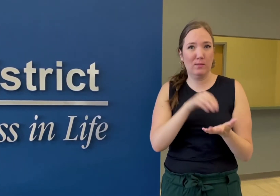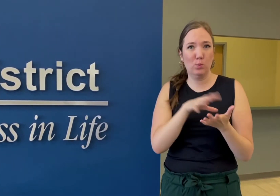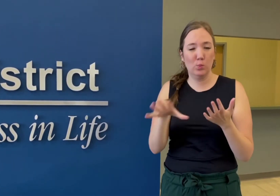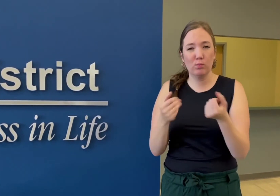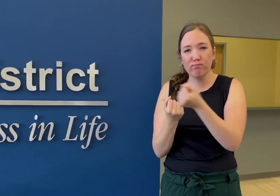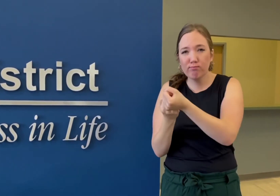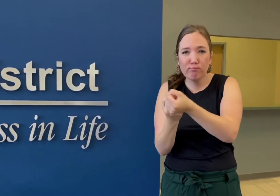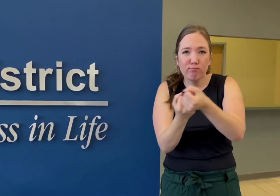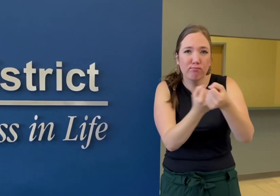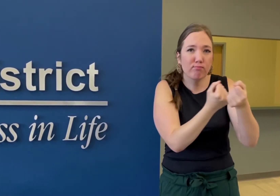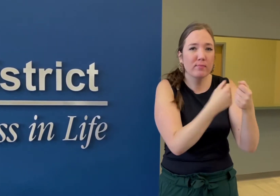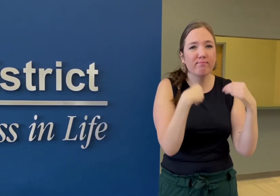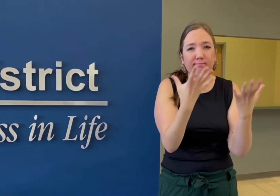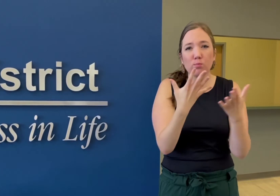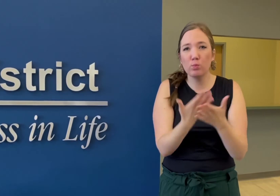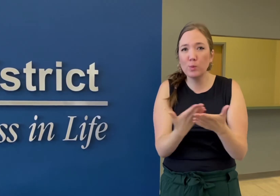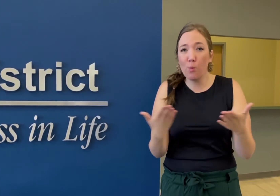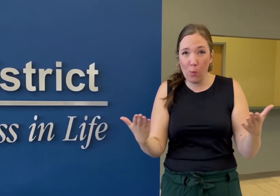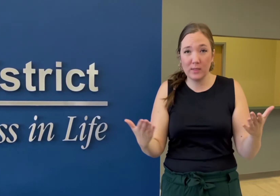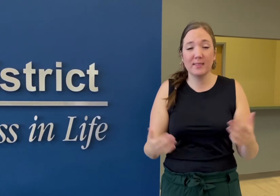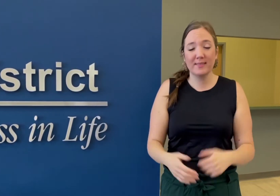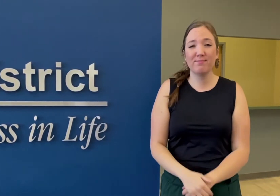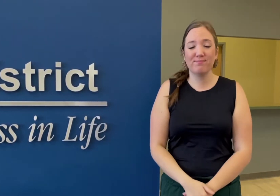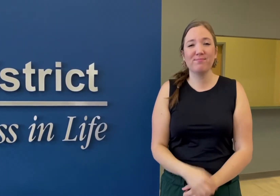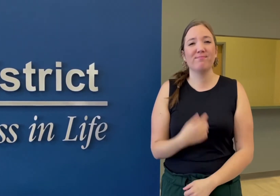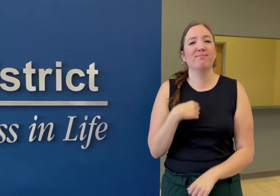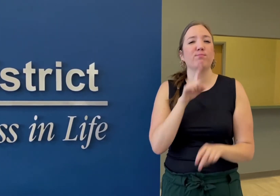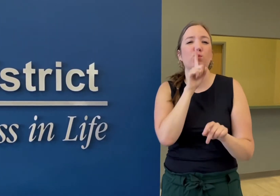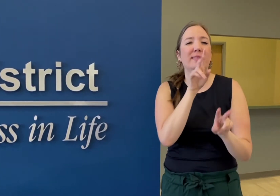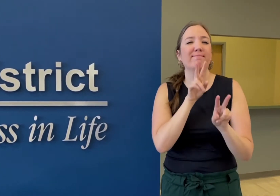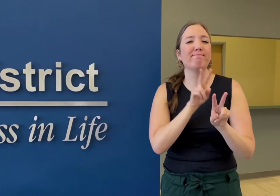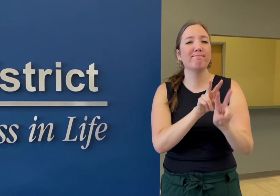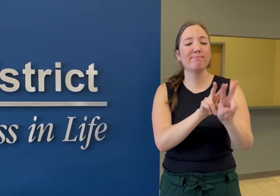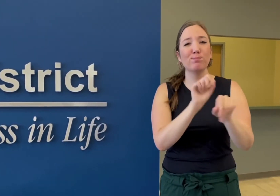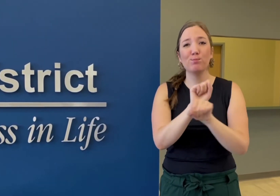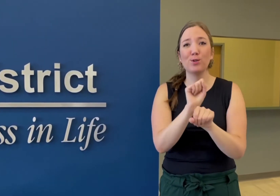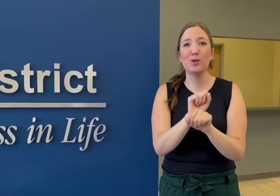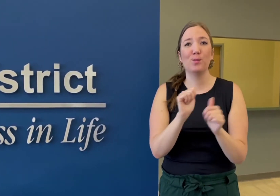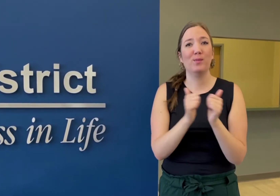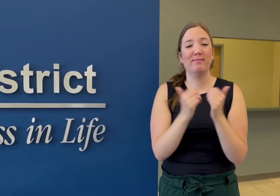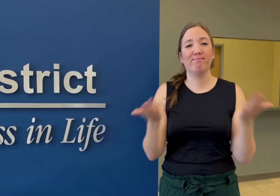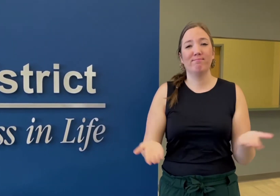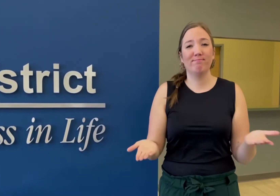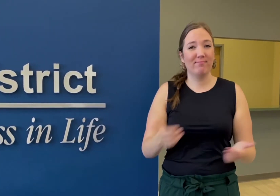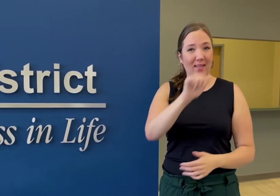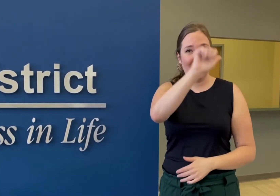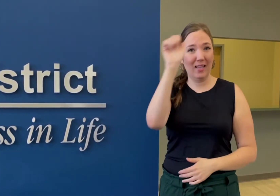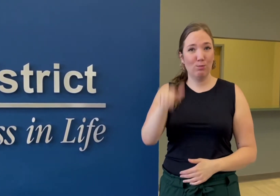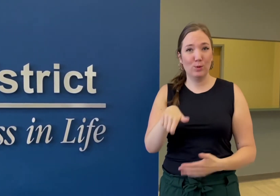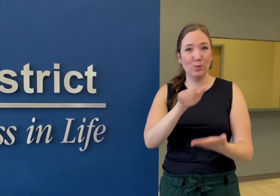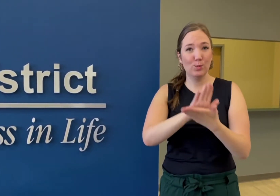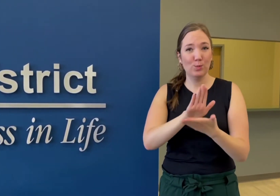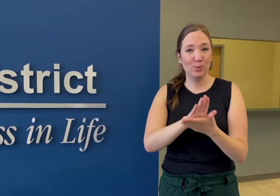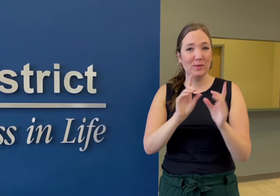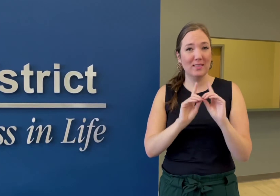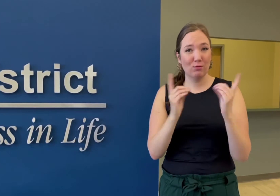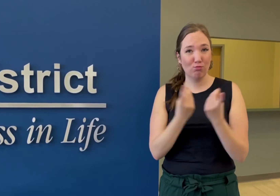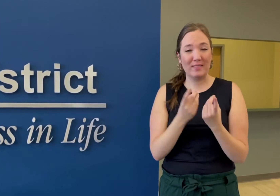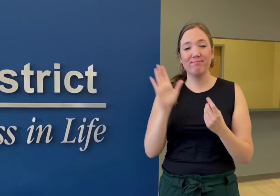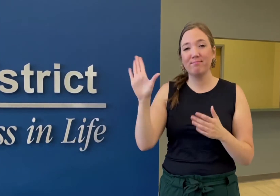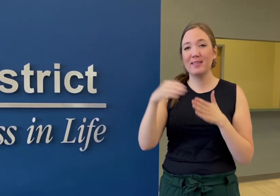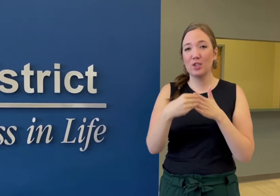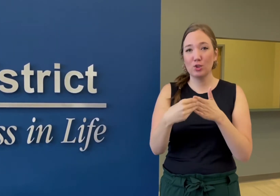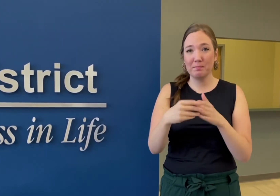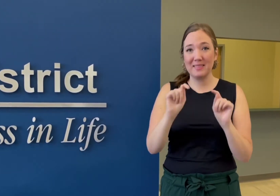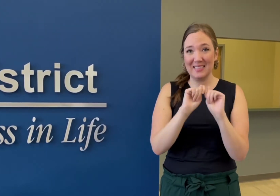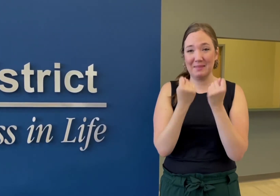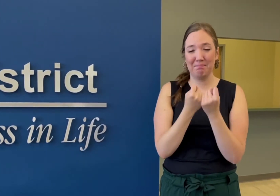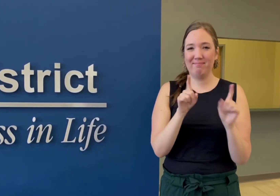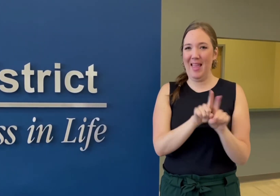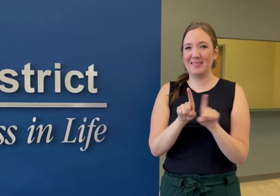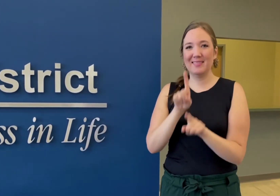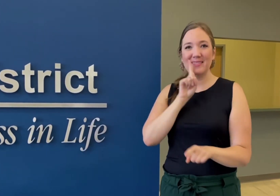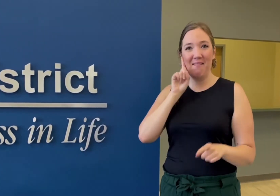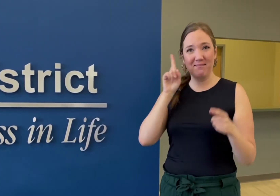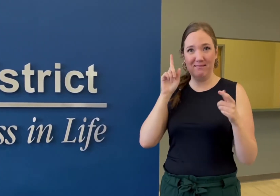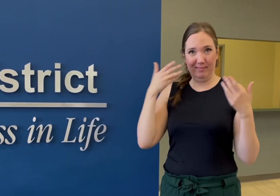I am also eager to work with the leadership team at Anchorage School District as a Deaf individual,